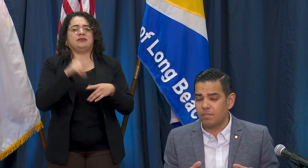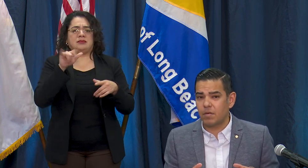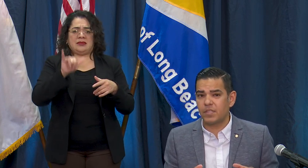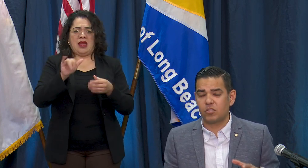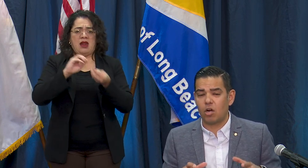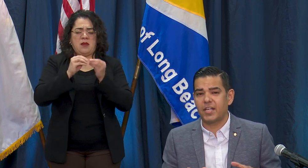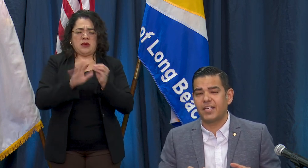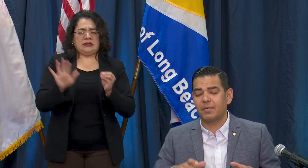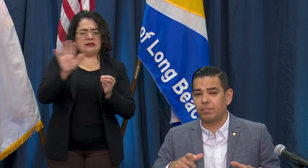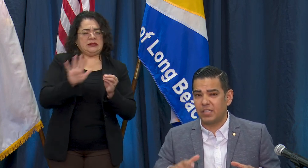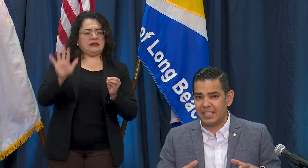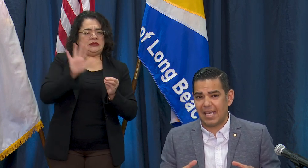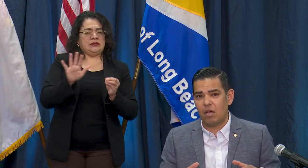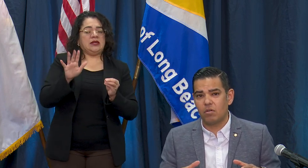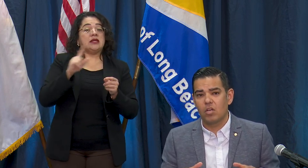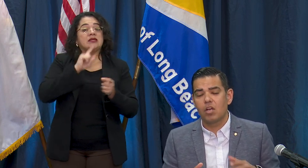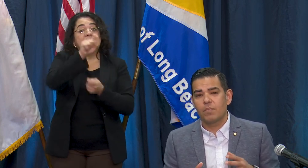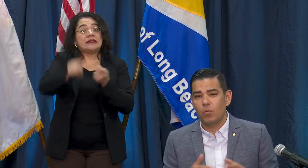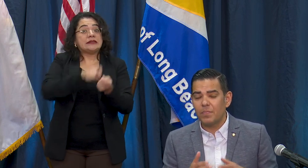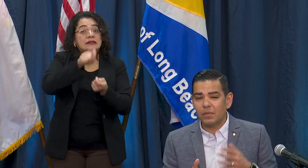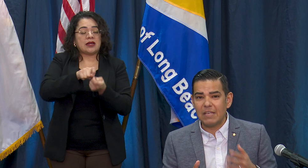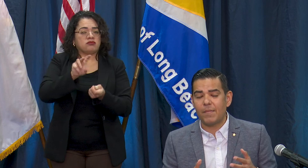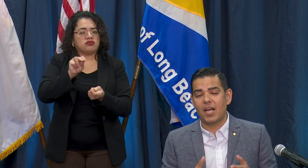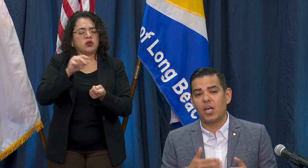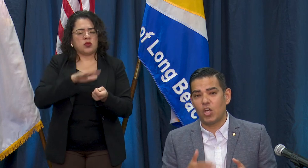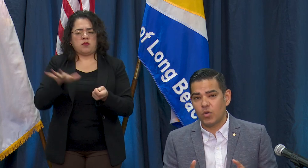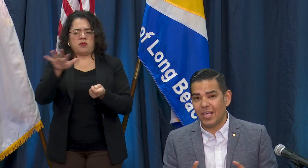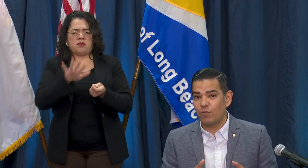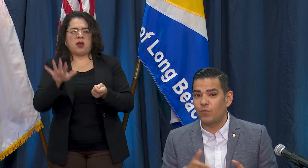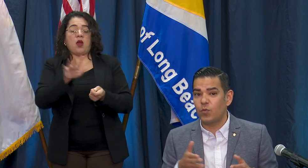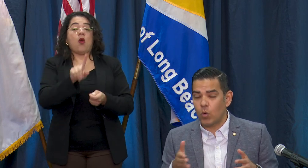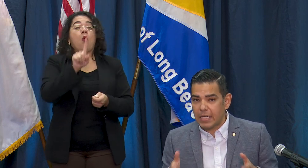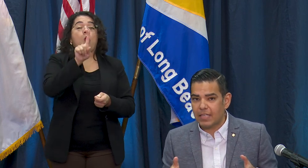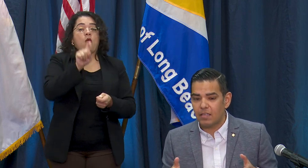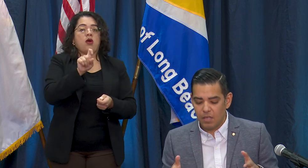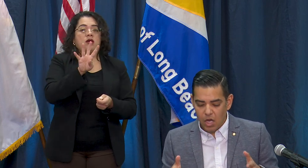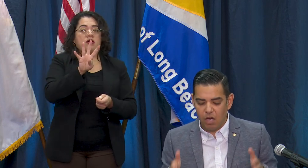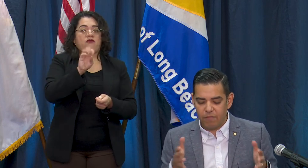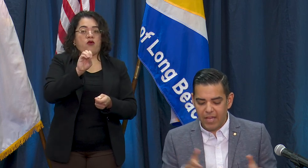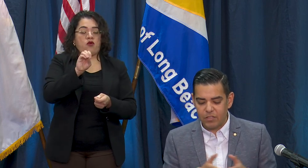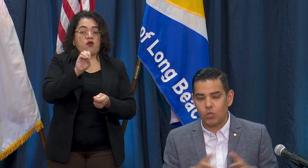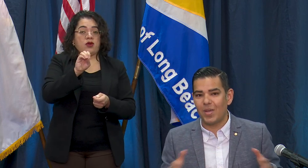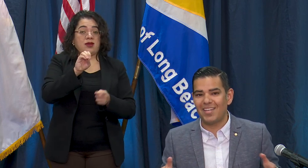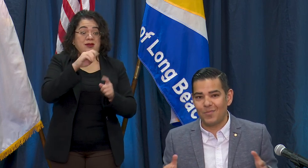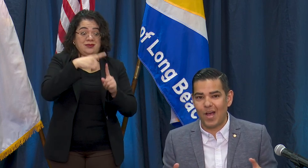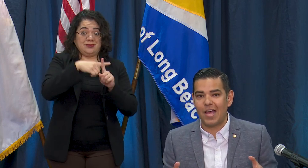because it's hard to get a complete count but we believe about 100 of that